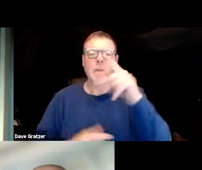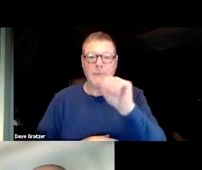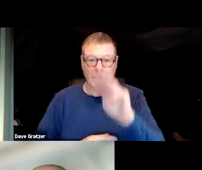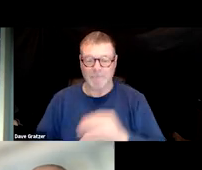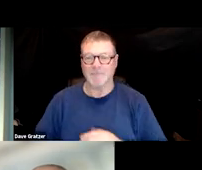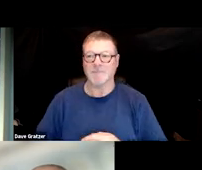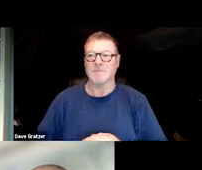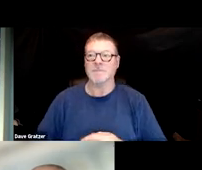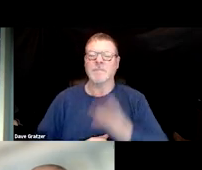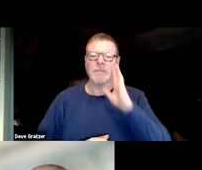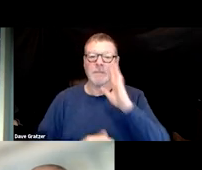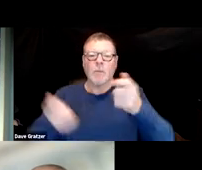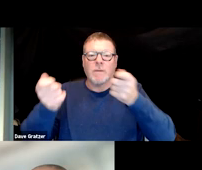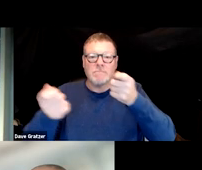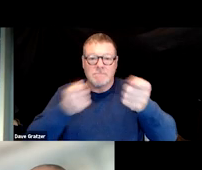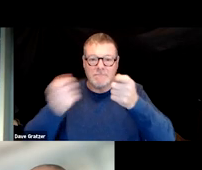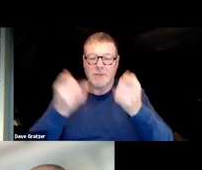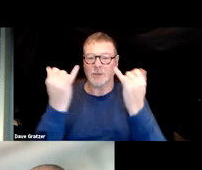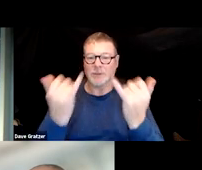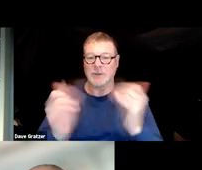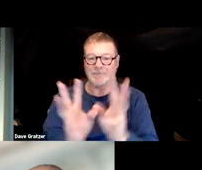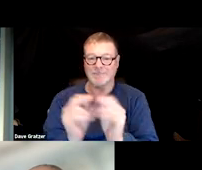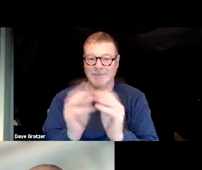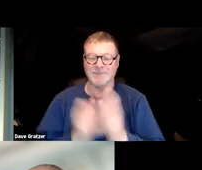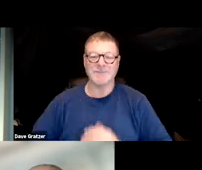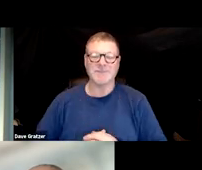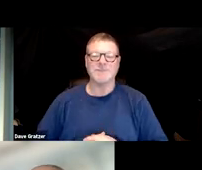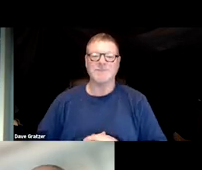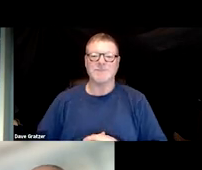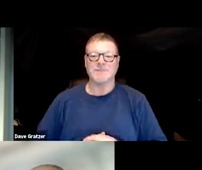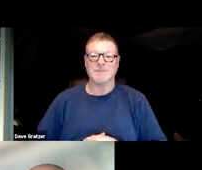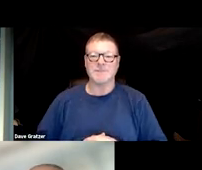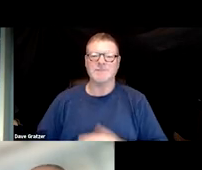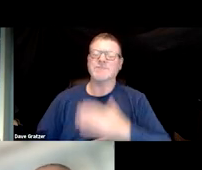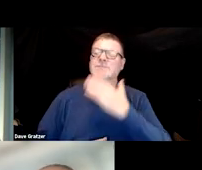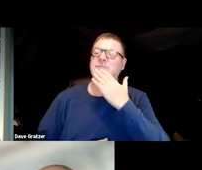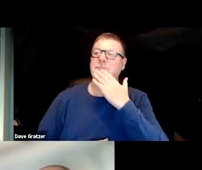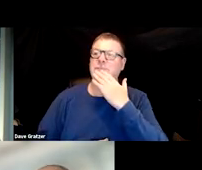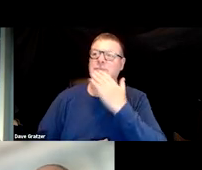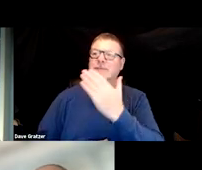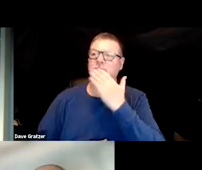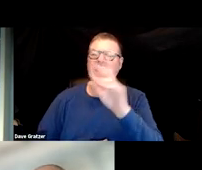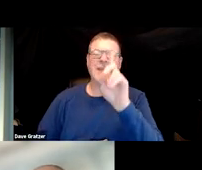who will be moderating today's webinar. Thanks again for your continued support